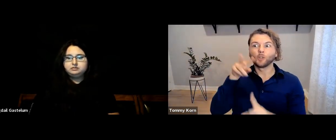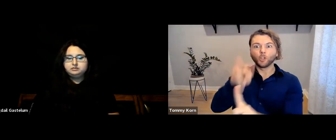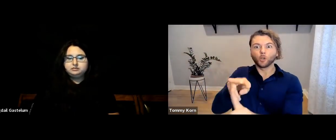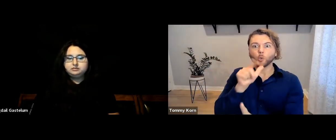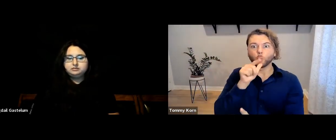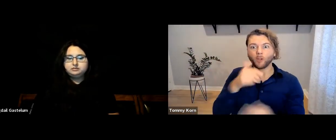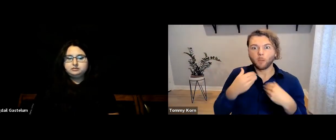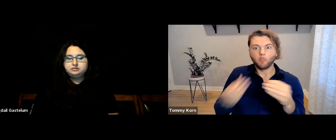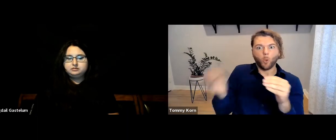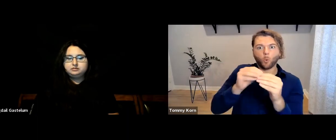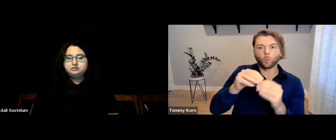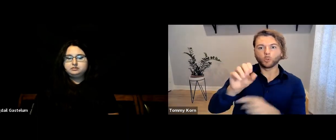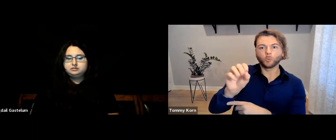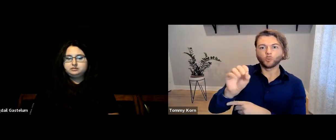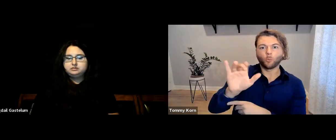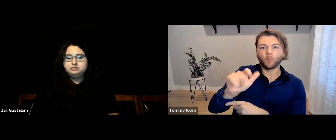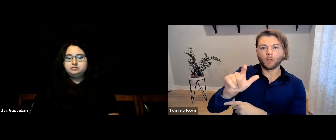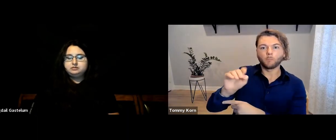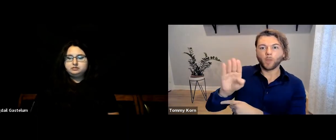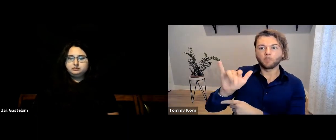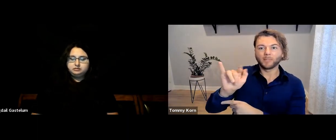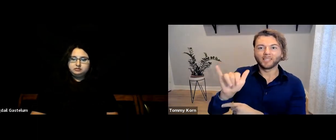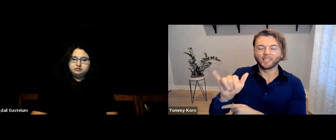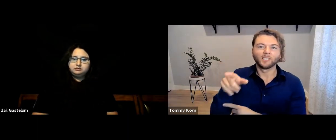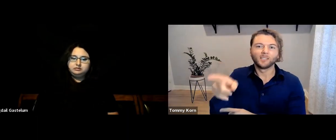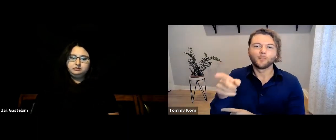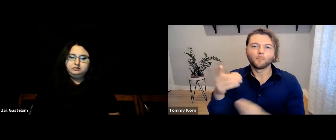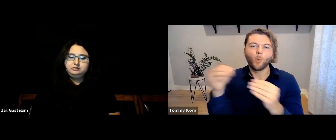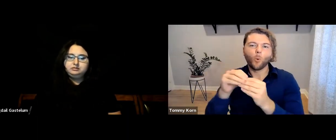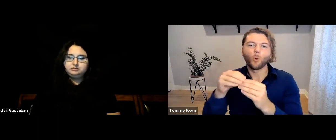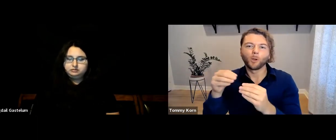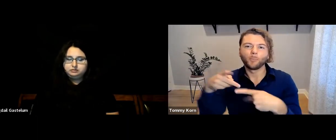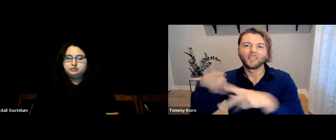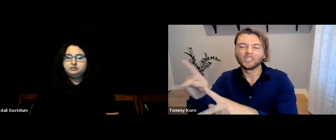So those who had more social mobility had more privilege,